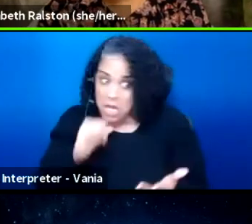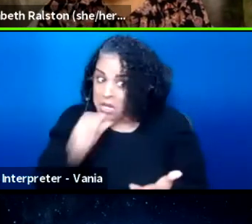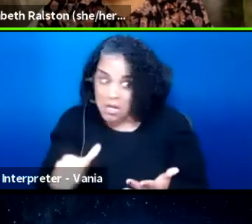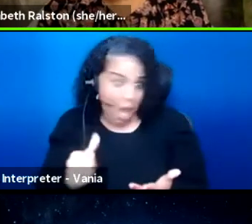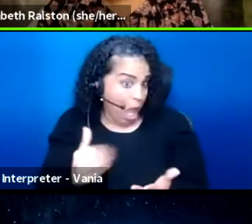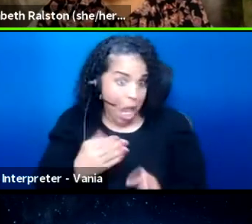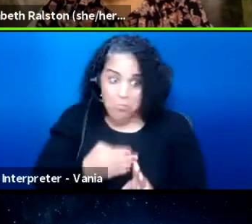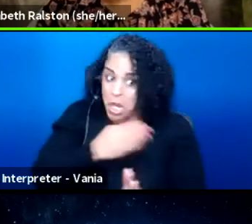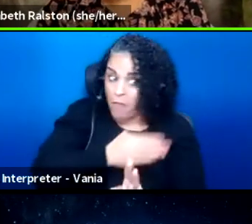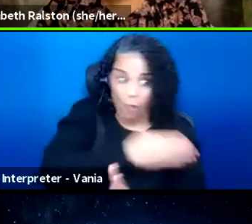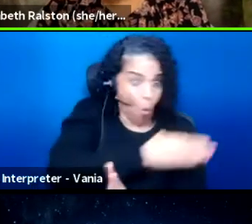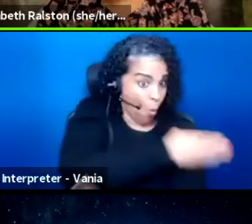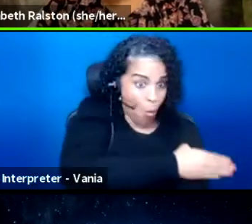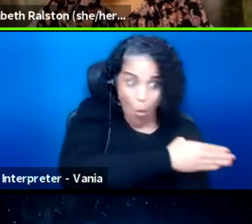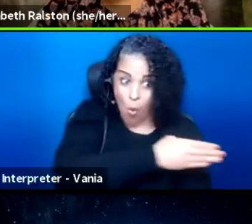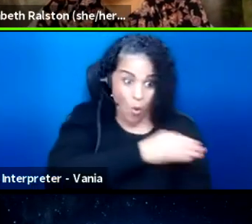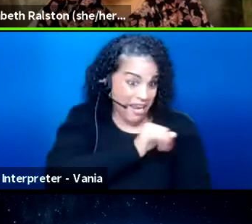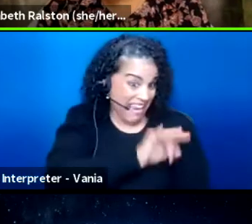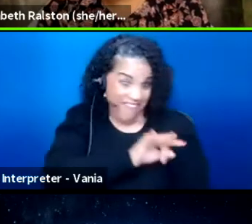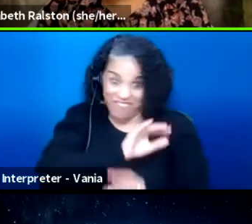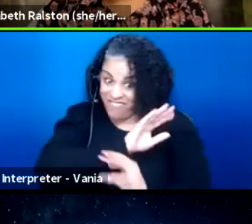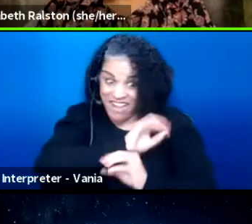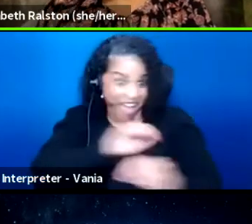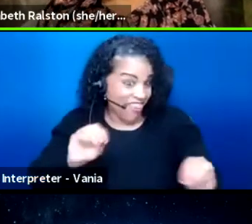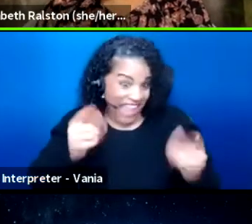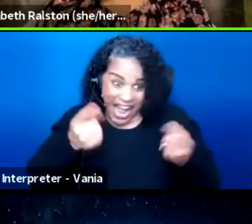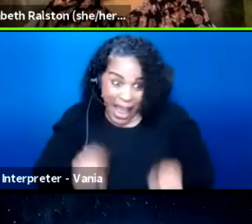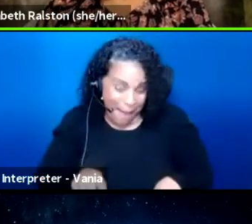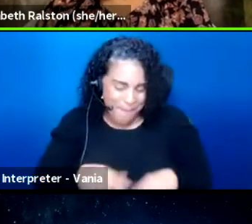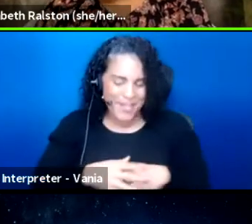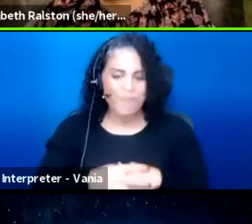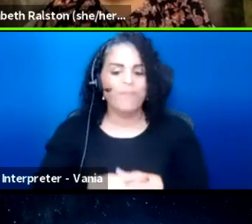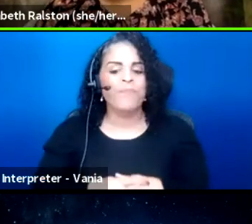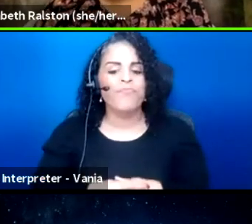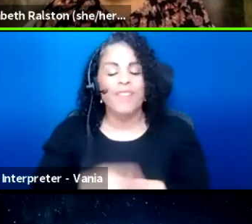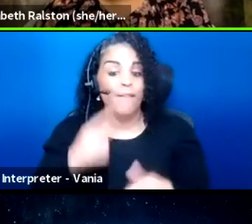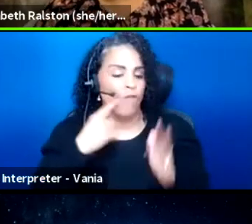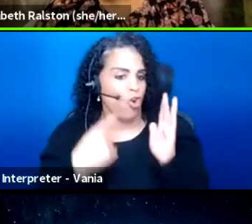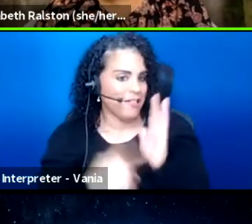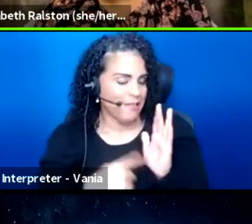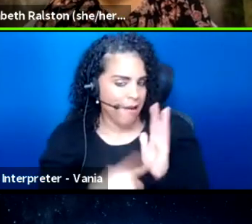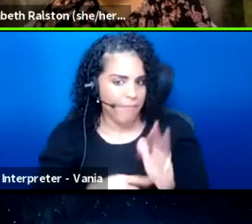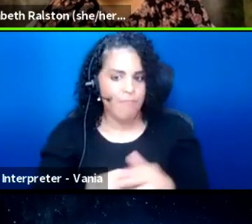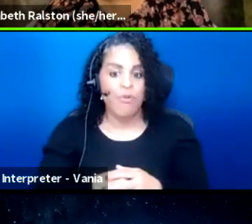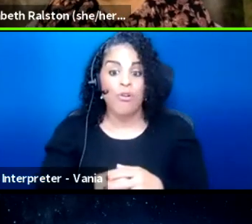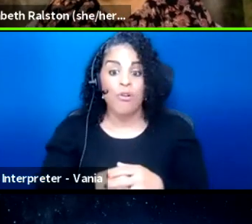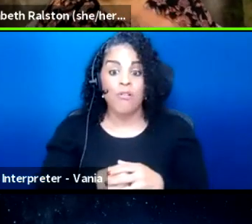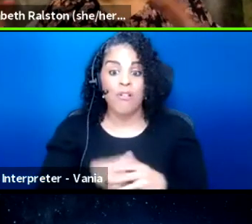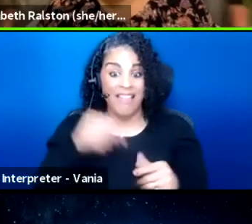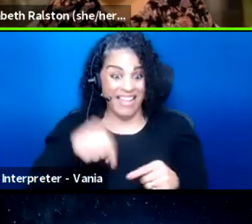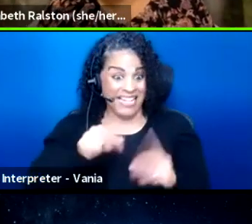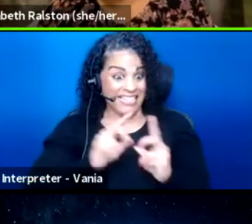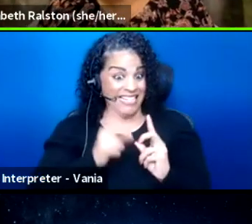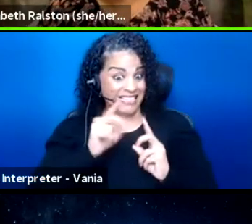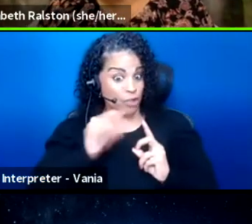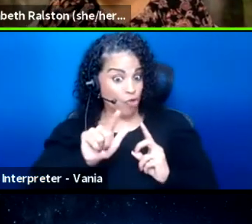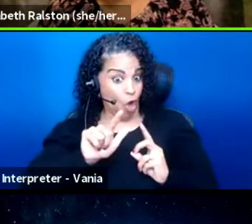had the pandemic not happened. For example, this digital world that we're living in